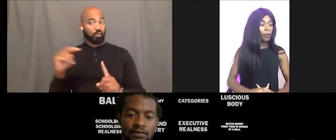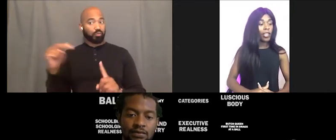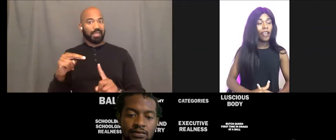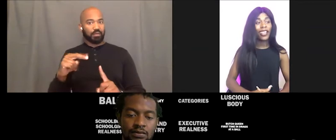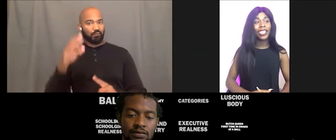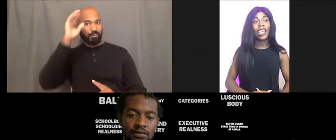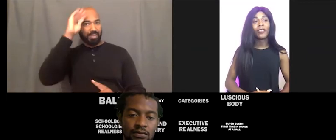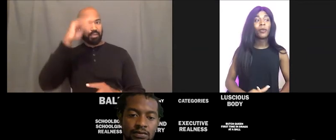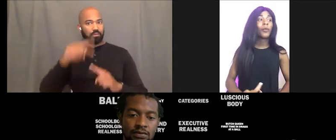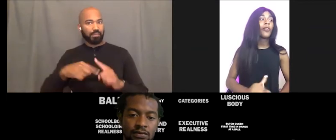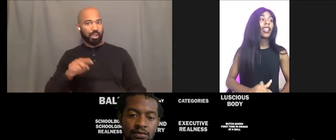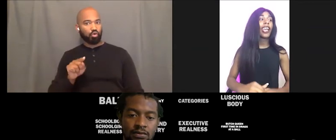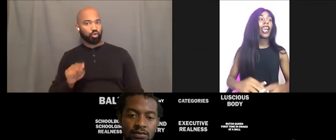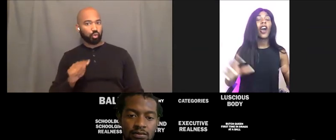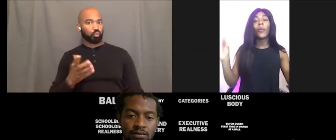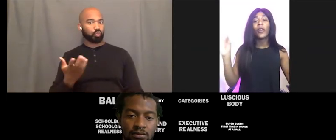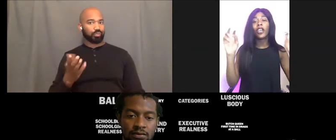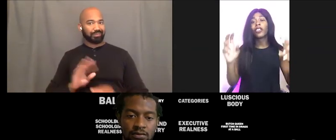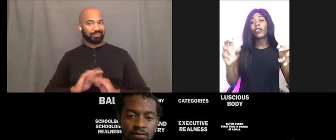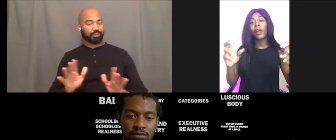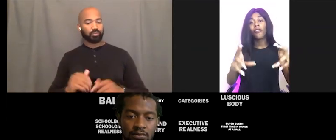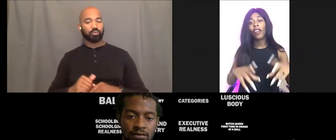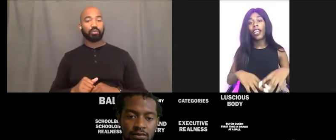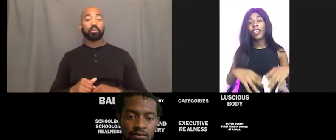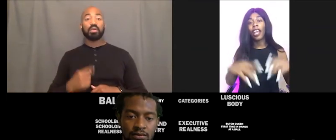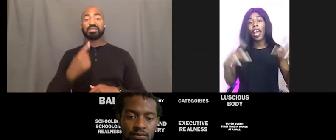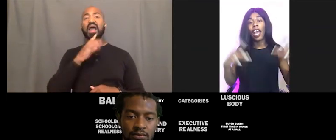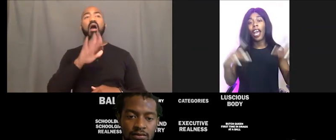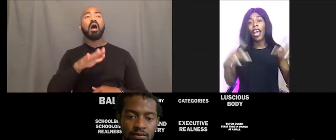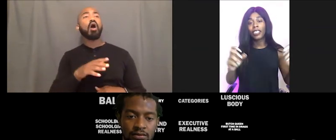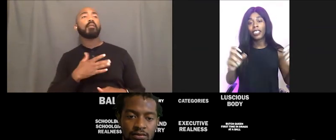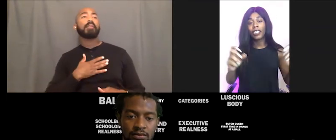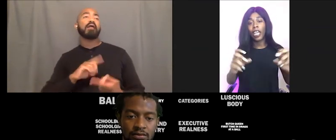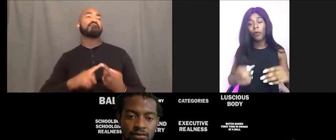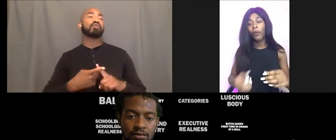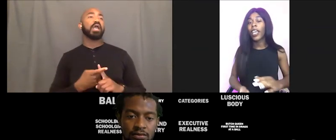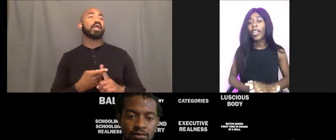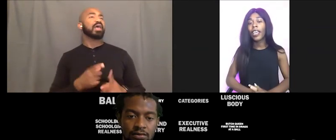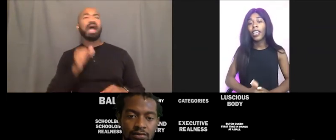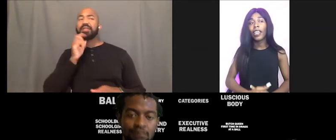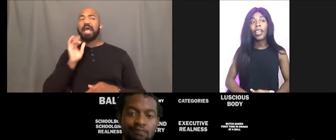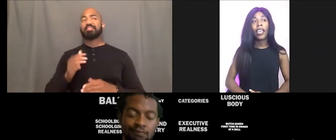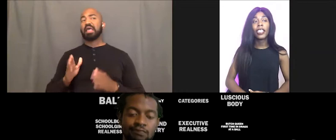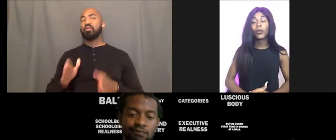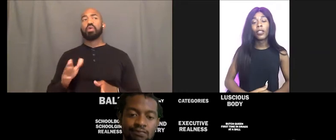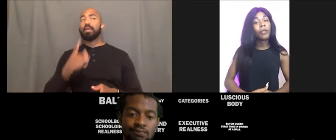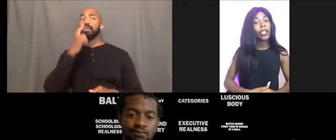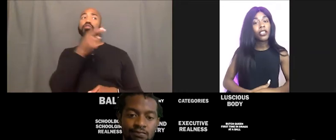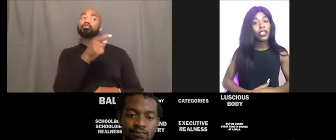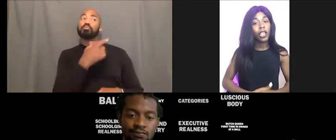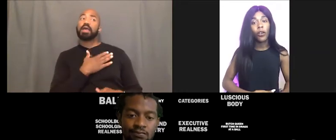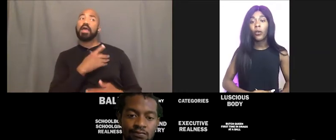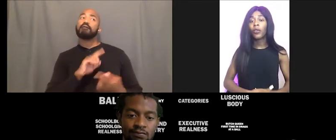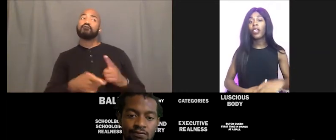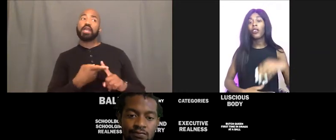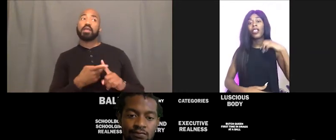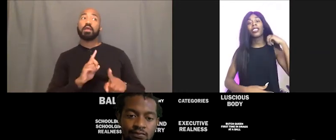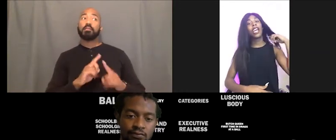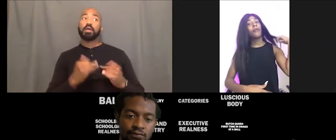We have a lot of time where people feel like, "Oh because you're my friend, I'm not this type of way." And it's really been shown during this time